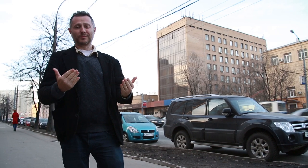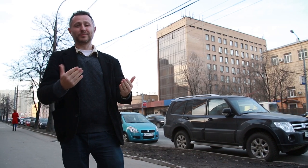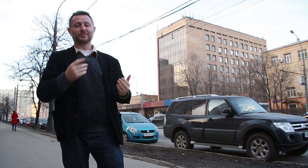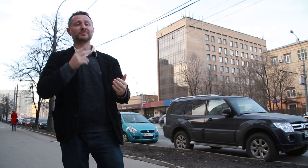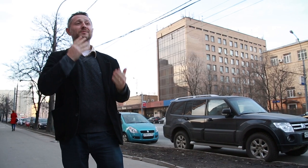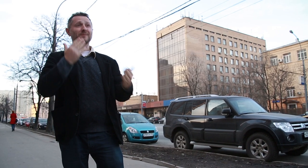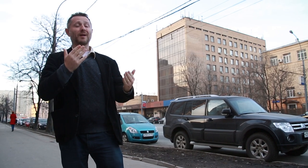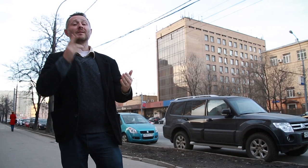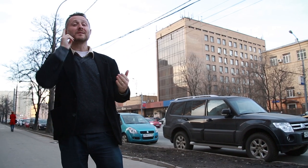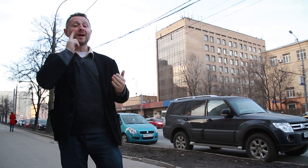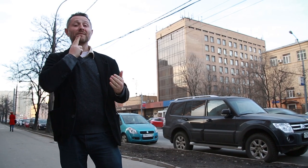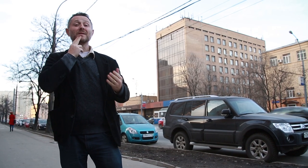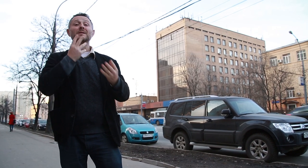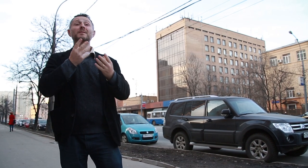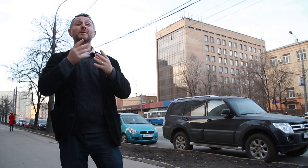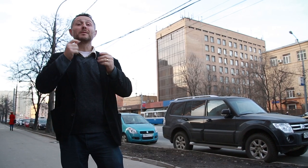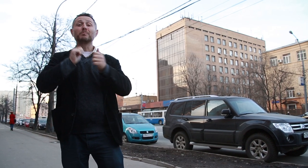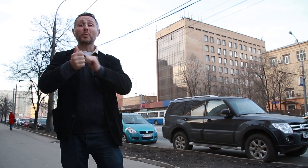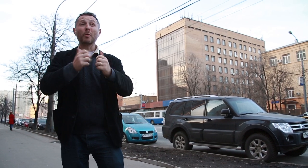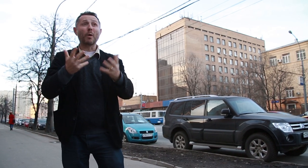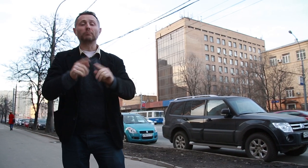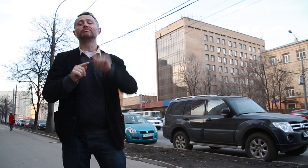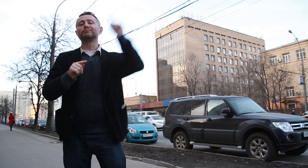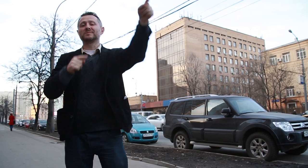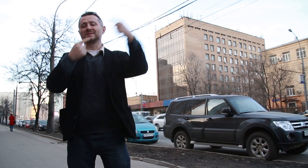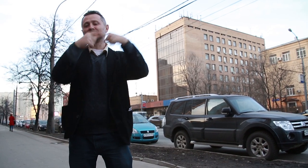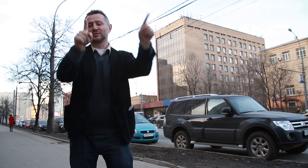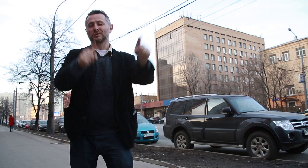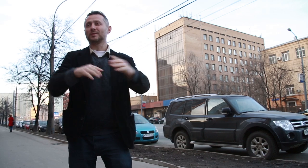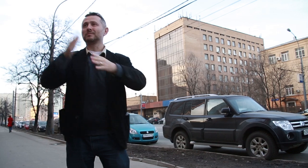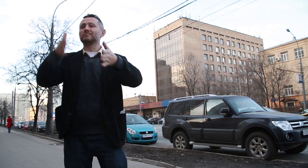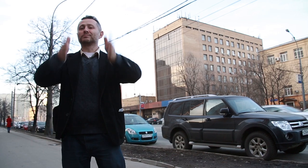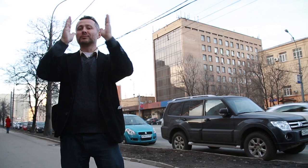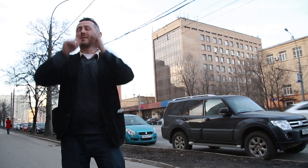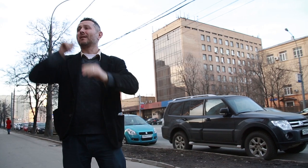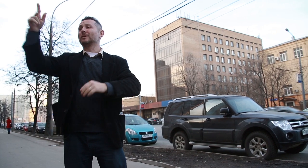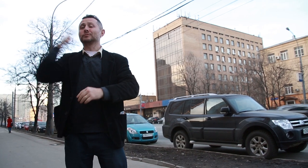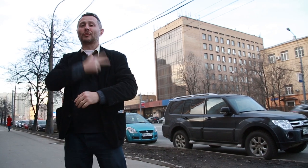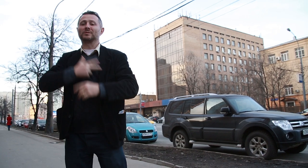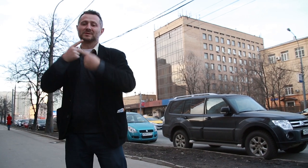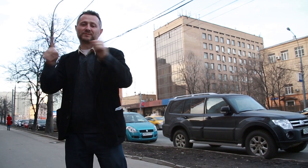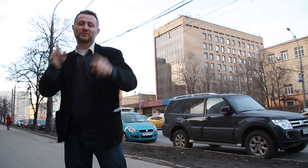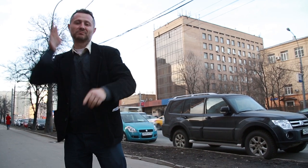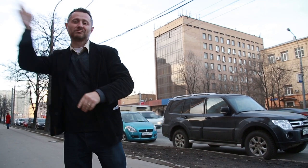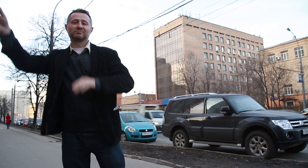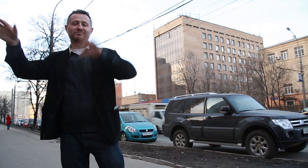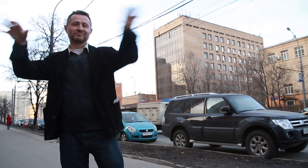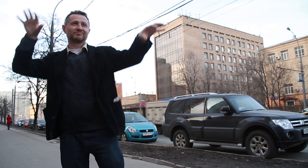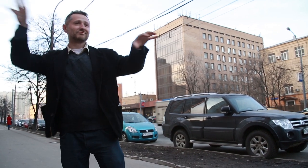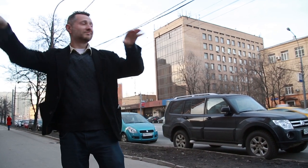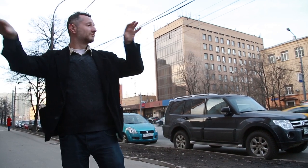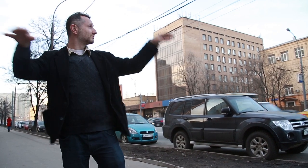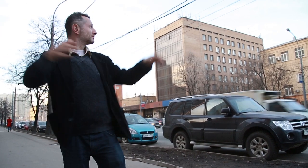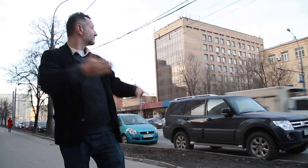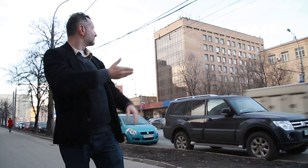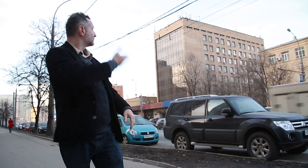in another district. The social services office is in a different building, and the other offices are spread out as well.